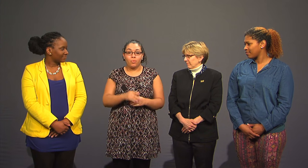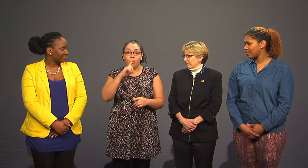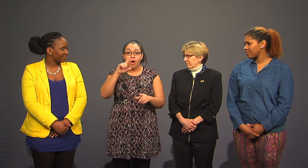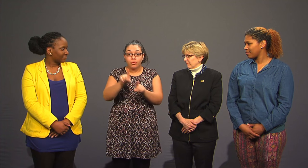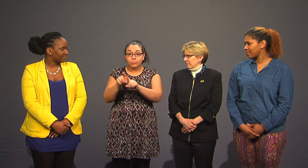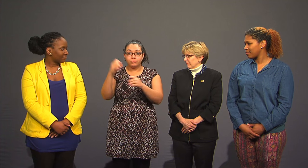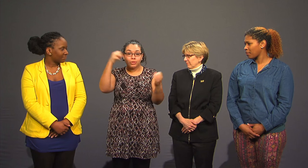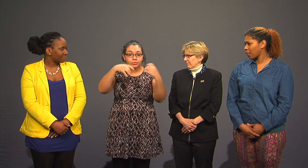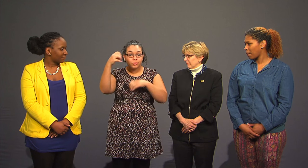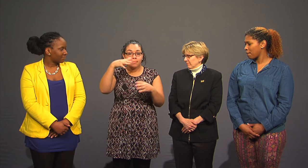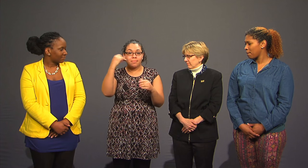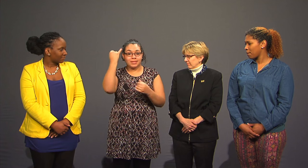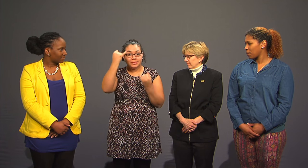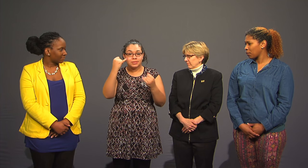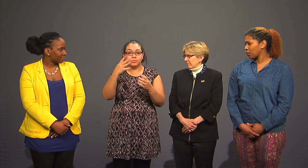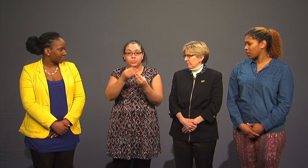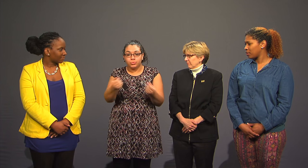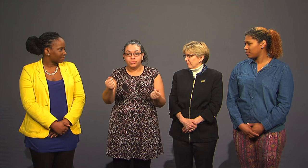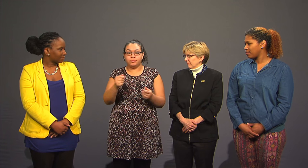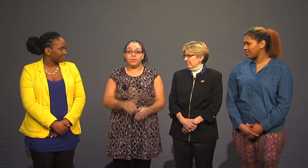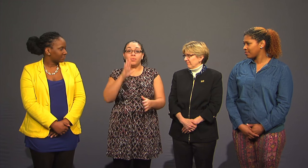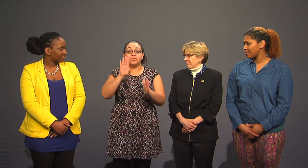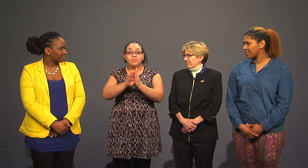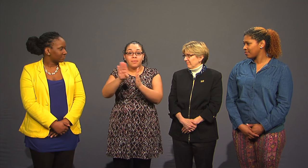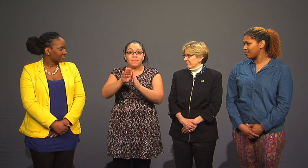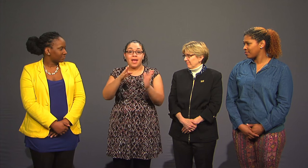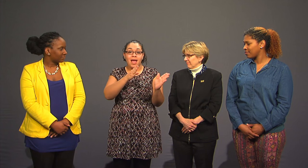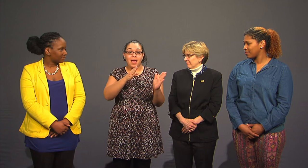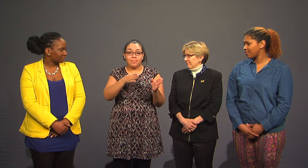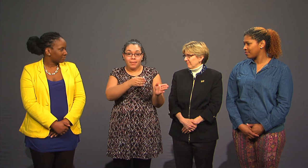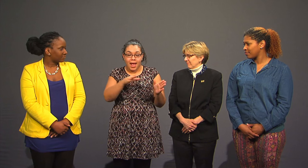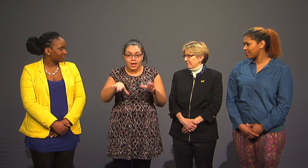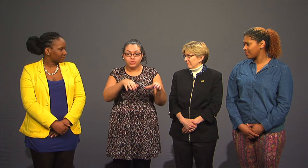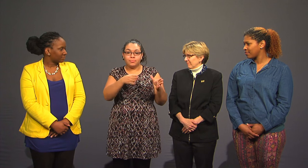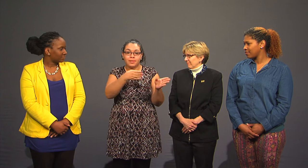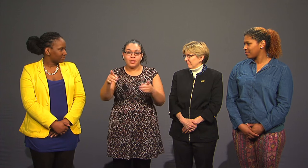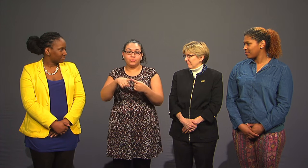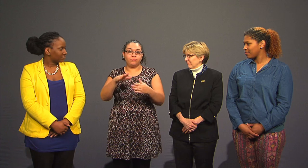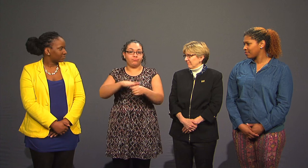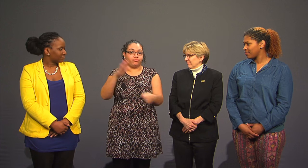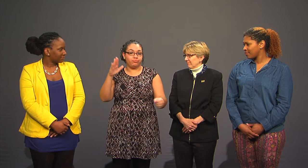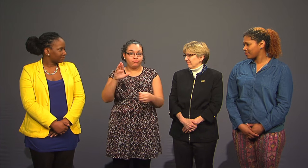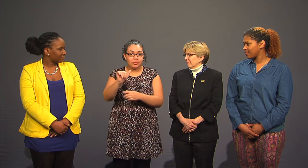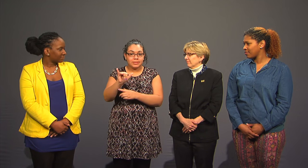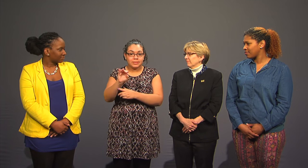It will brainstorm solutions to those issues. It will develop action plans to alleviate racism.